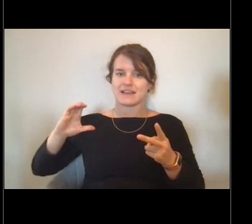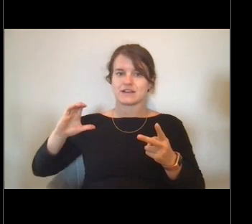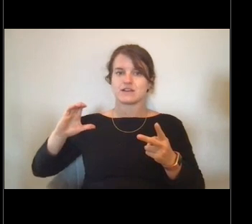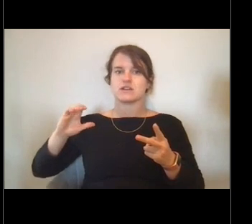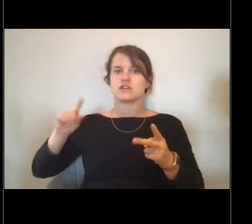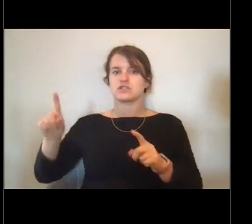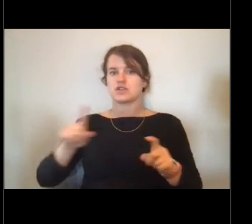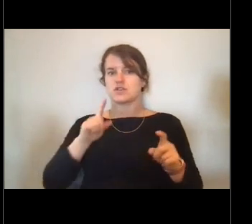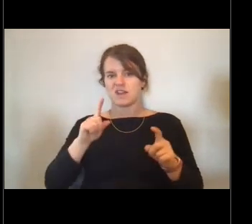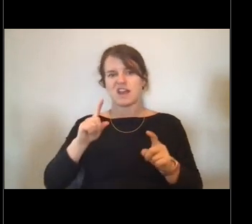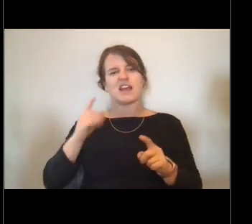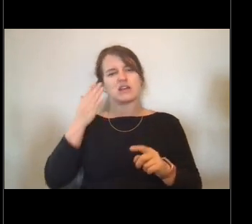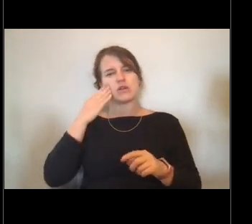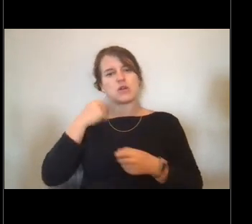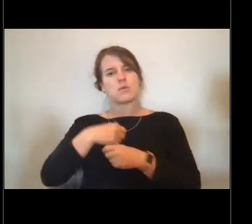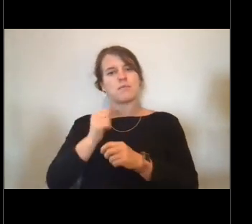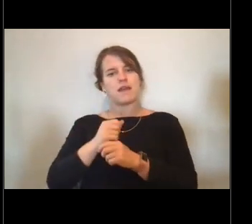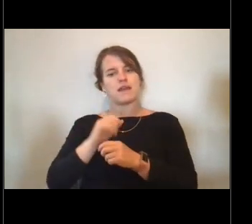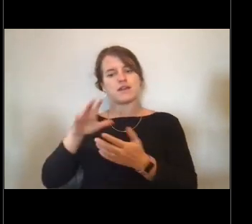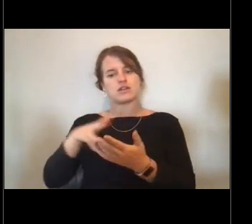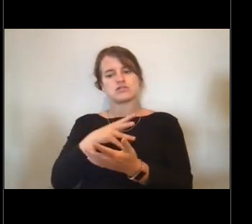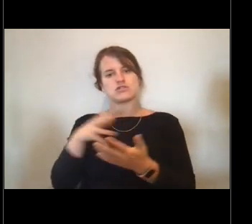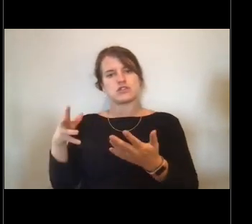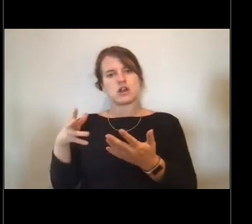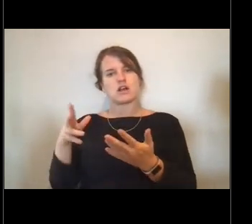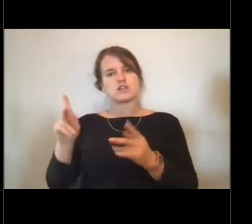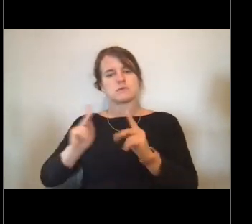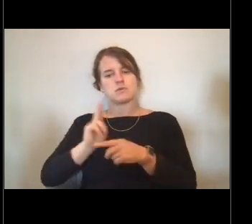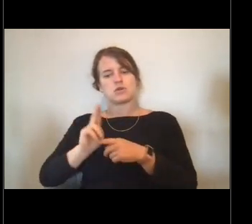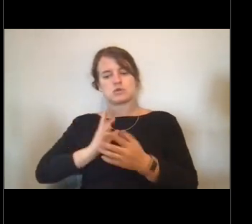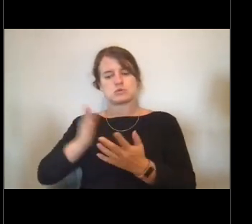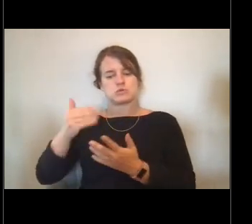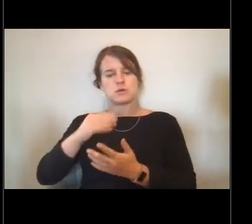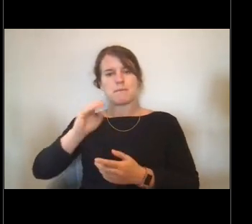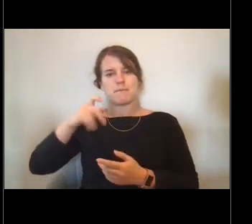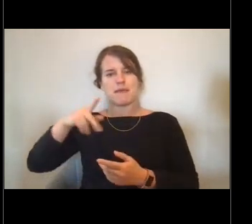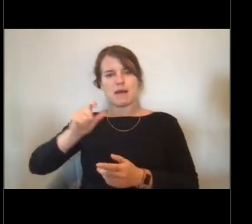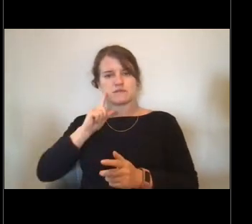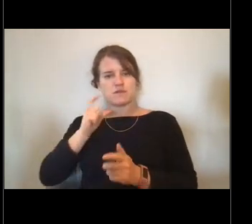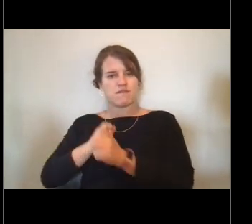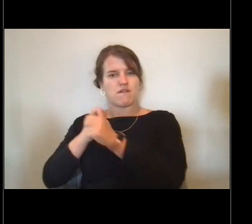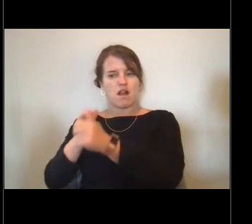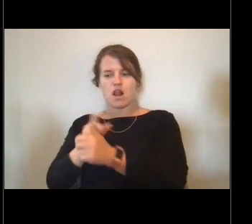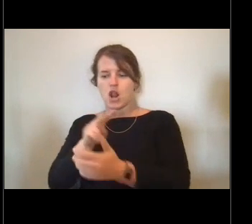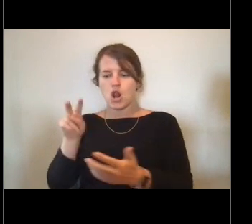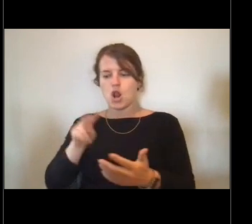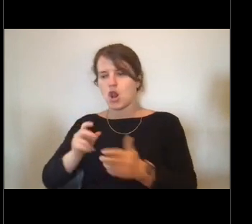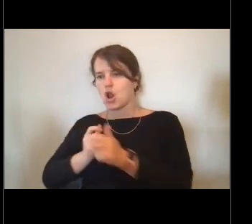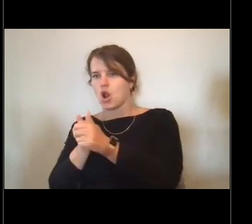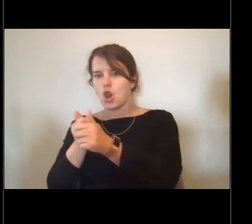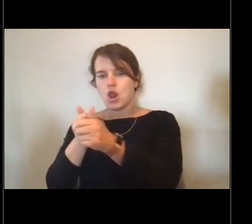that everyone uses to navigate. And I'll also just add that, you know all of the ships are a little different.